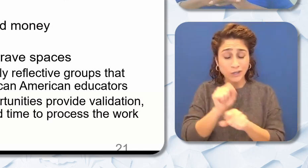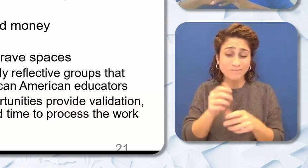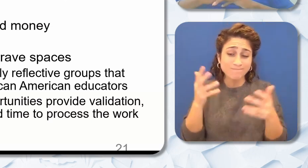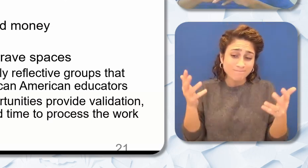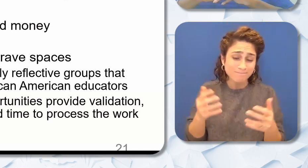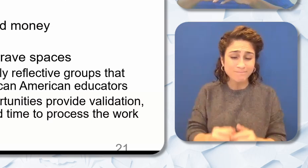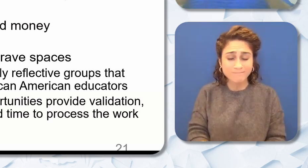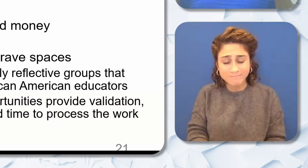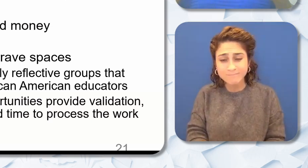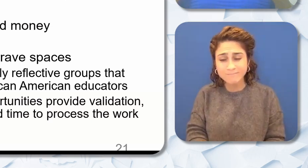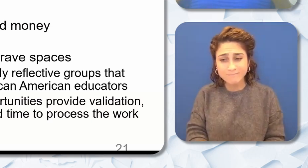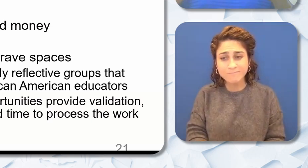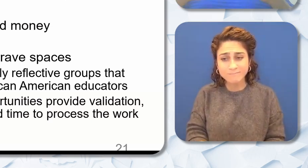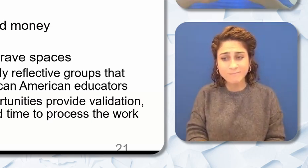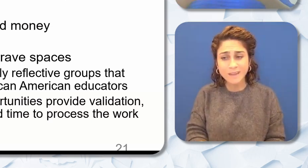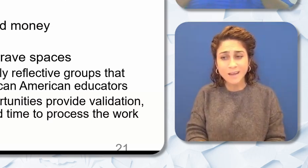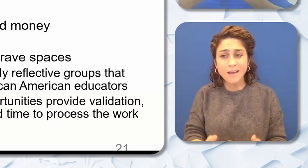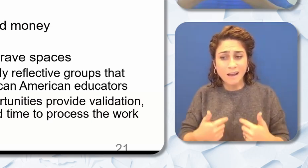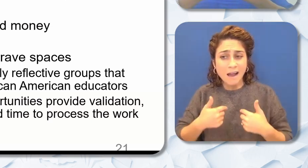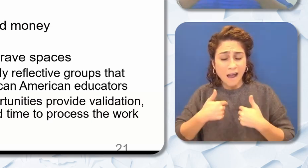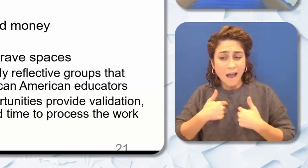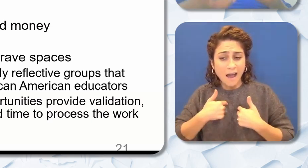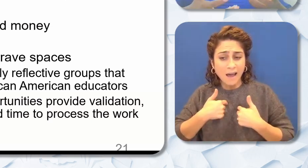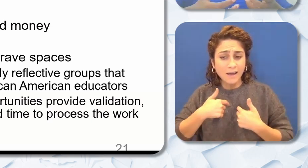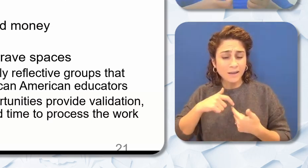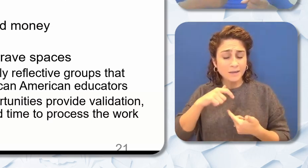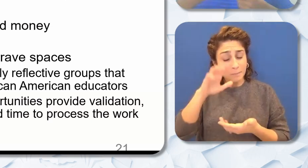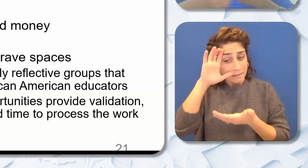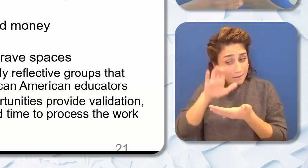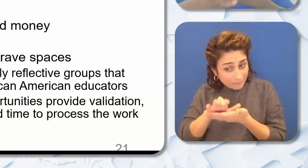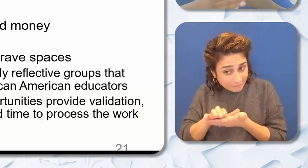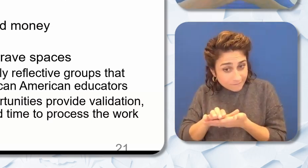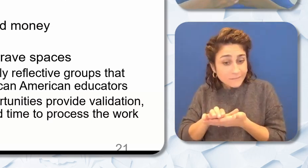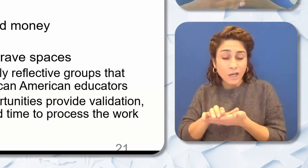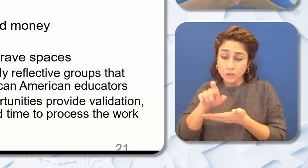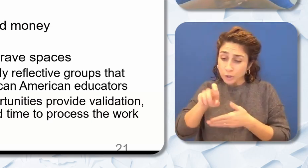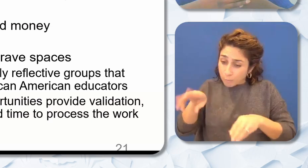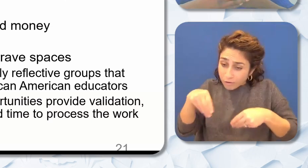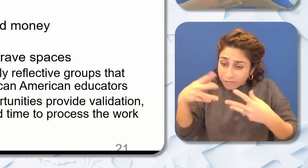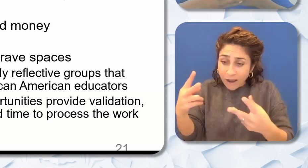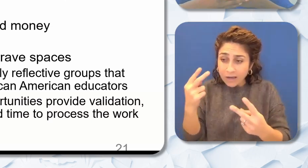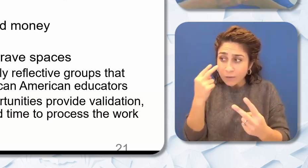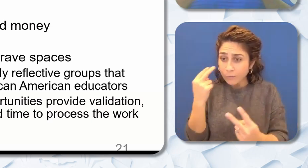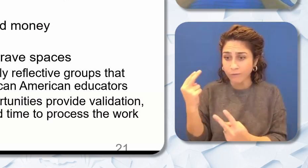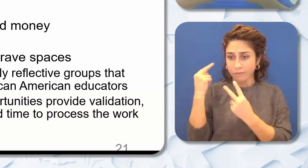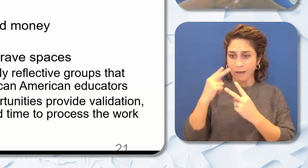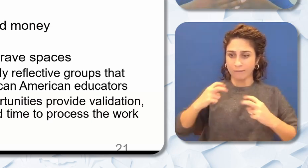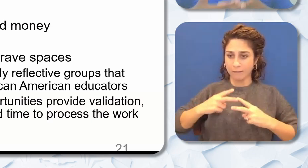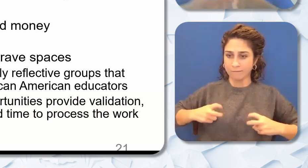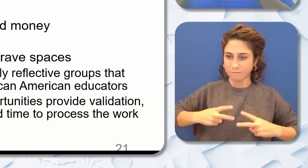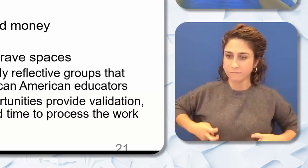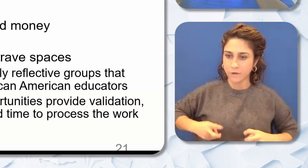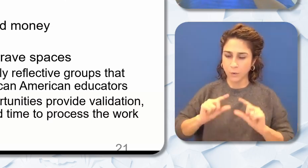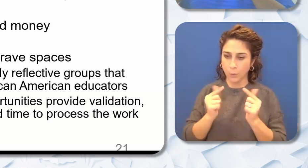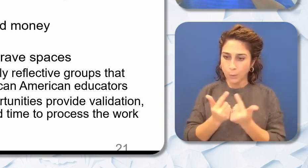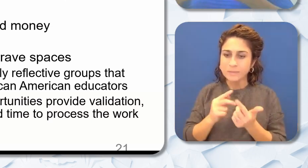in is I have done these I offer reflective groups that provide opportunities to share wisdom. The